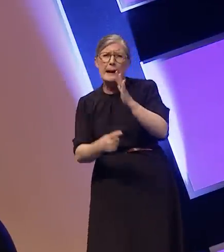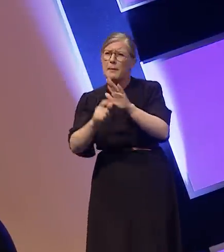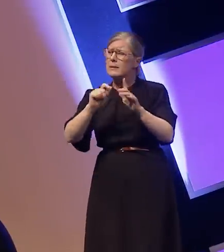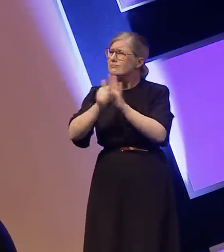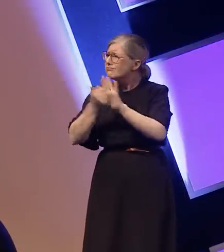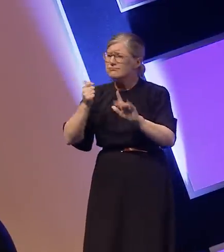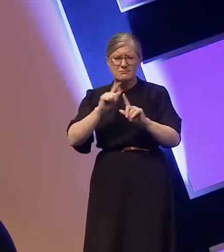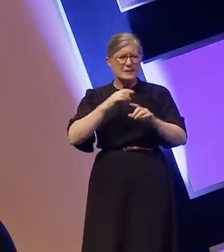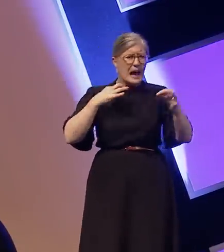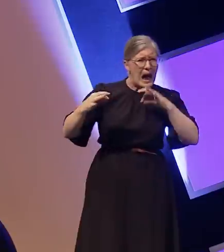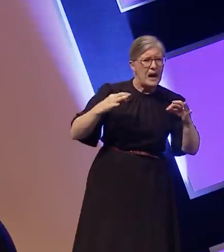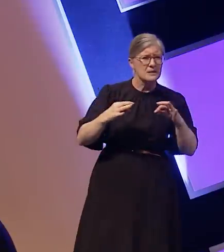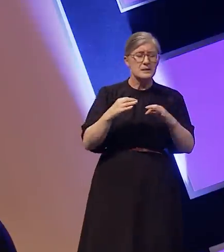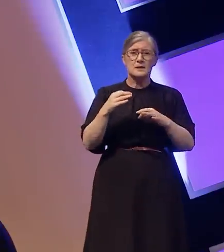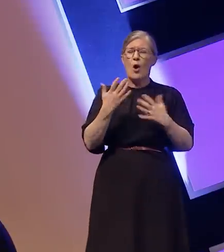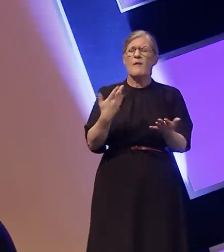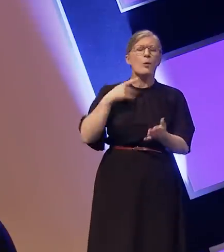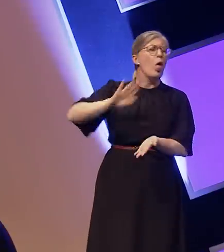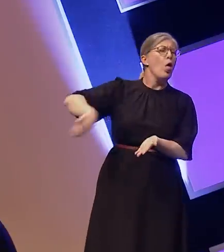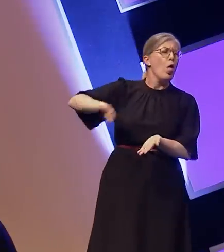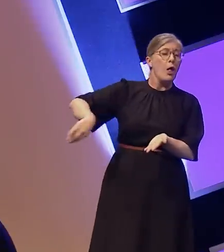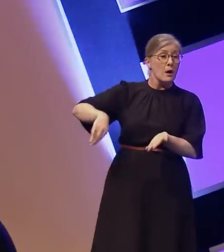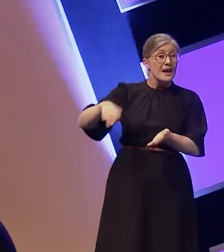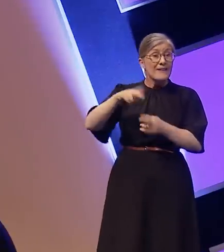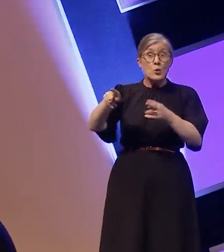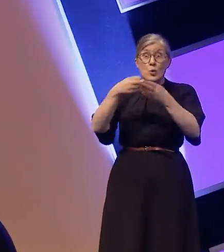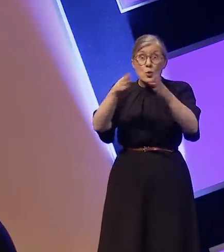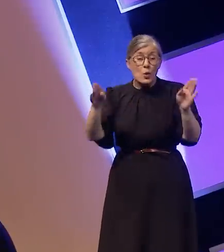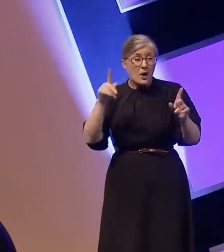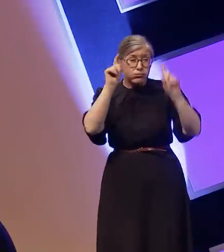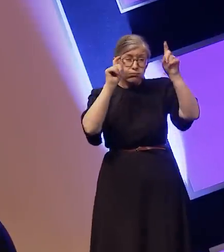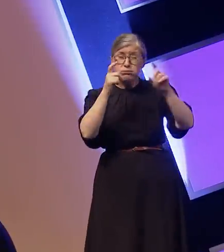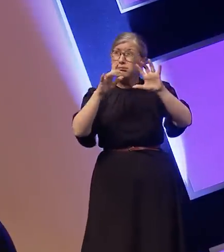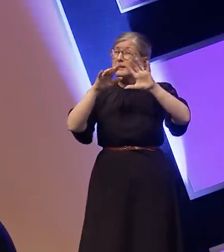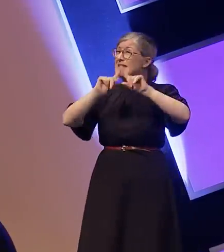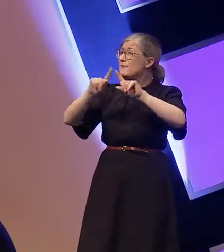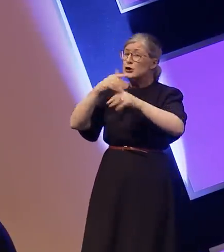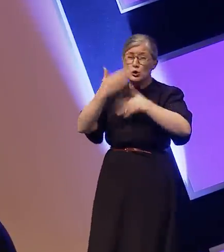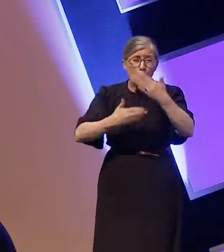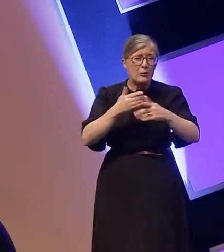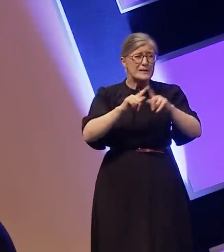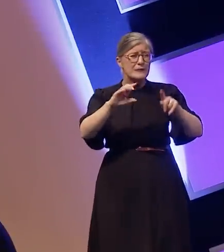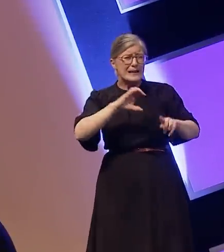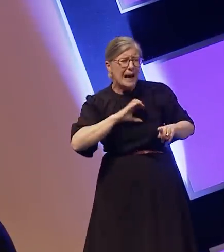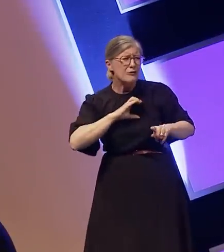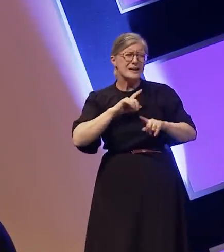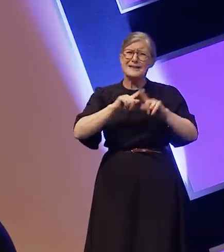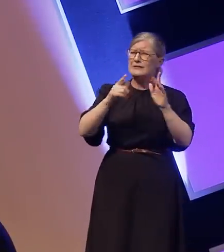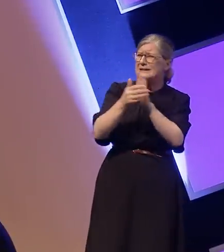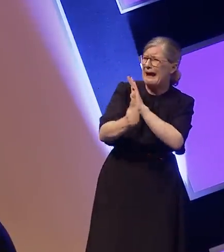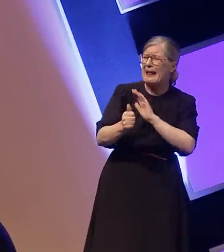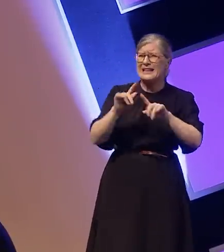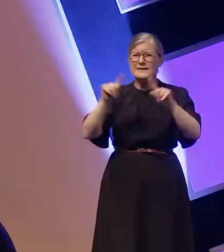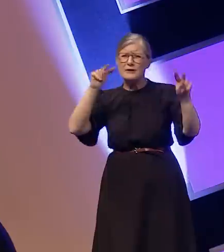of stories, ideas, viewpoints, character and talent. It's a no-brainer. You have that power, not us.